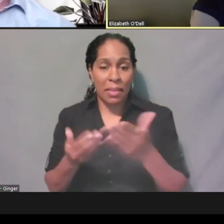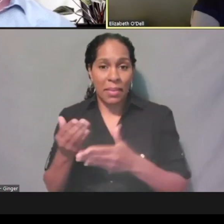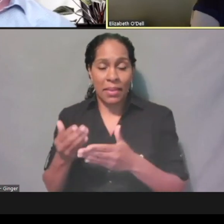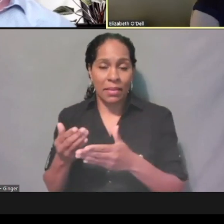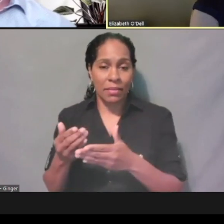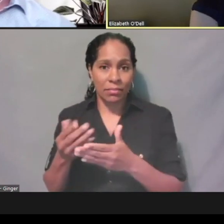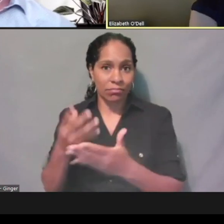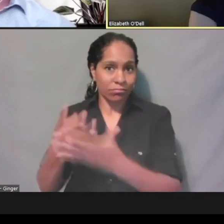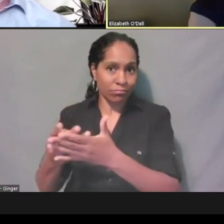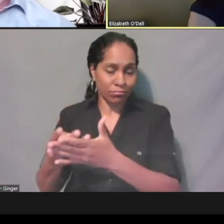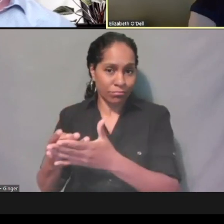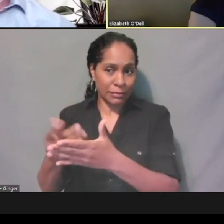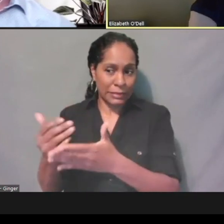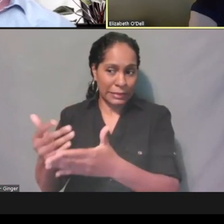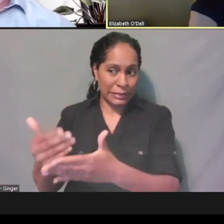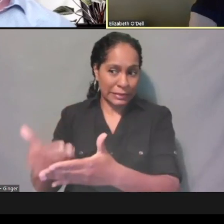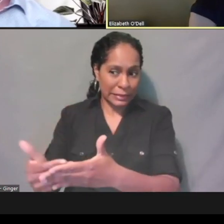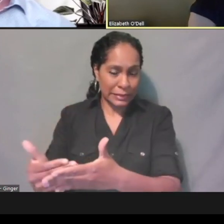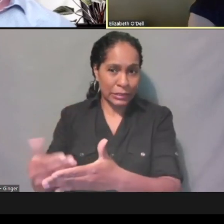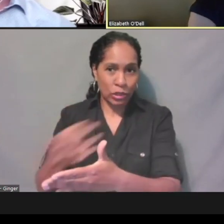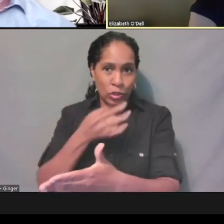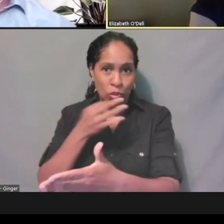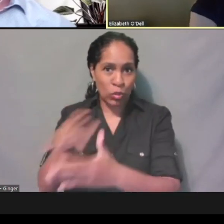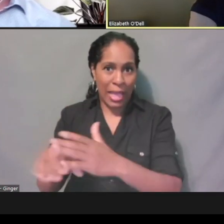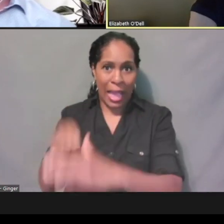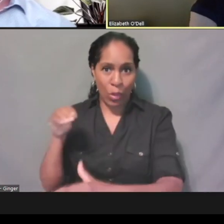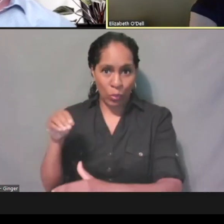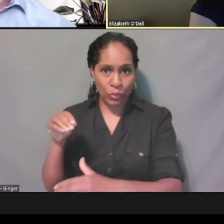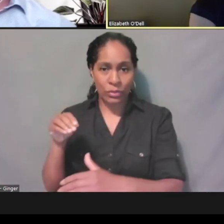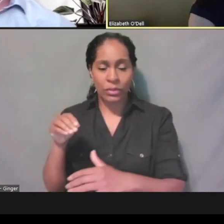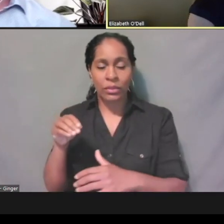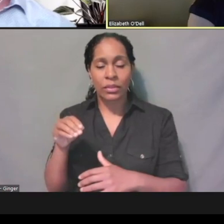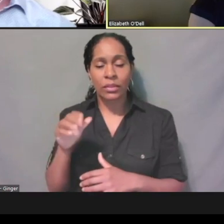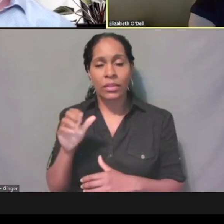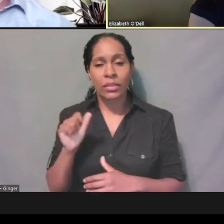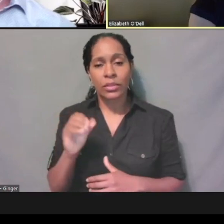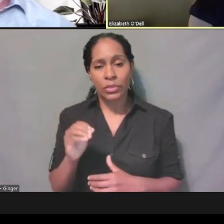So there are times when someone could be eligible